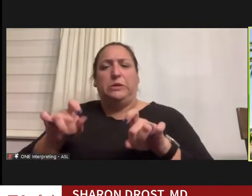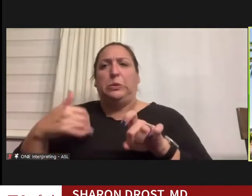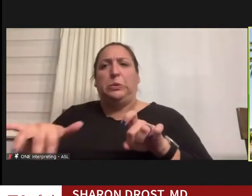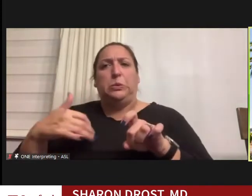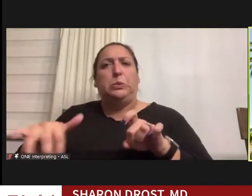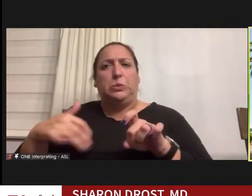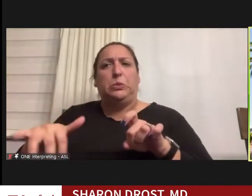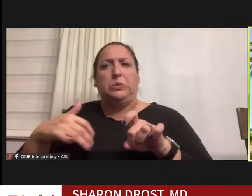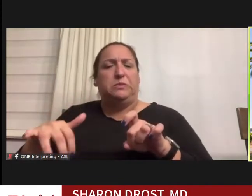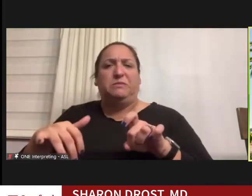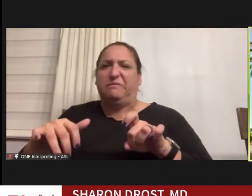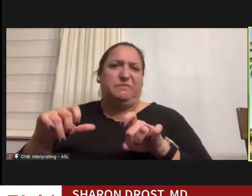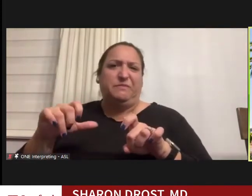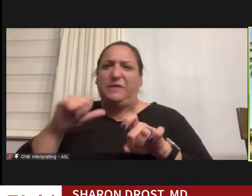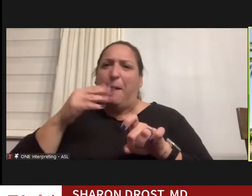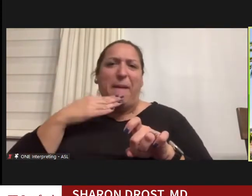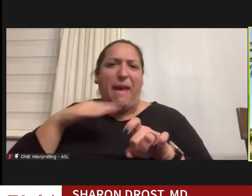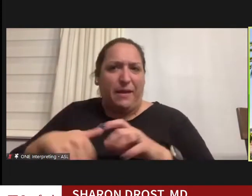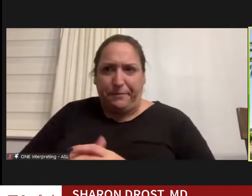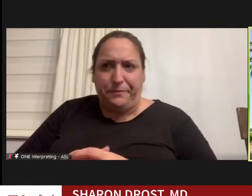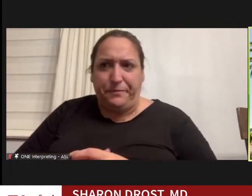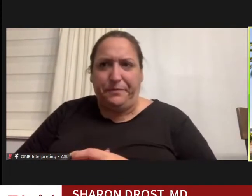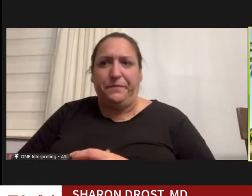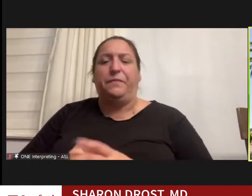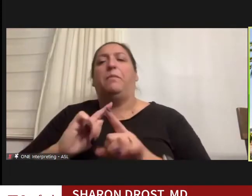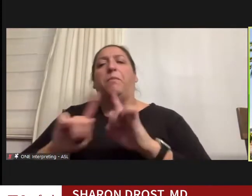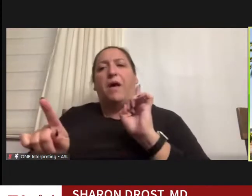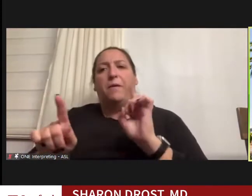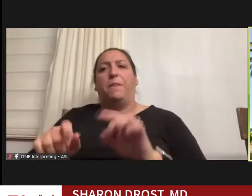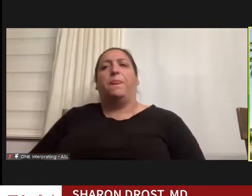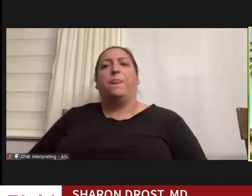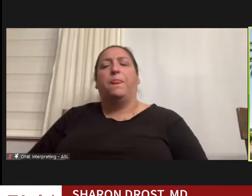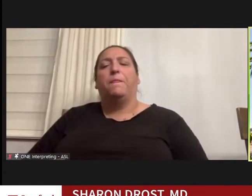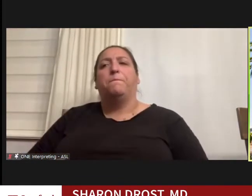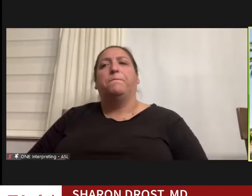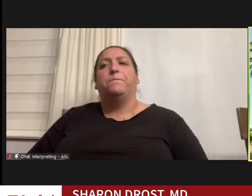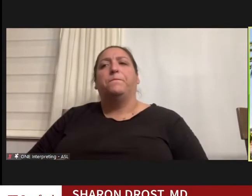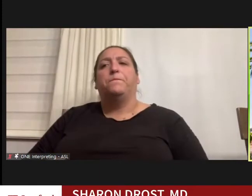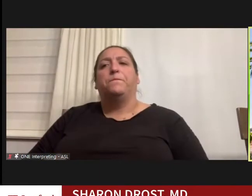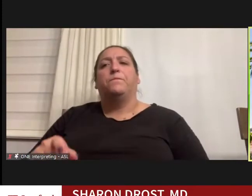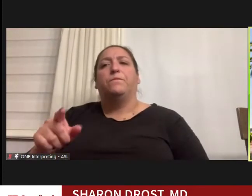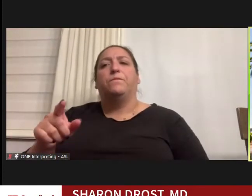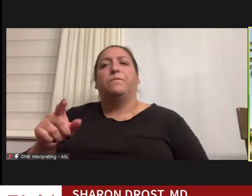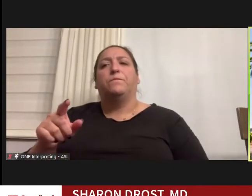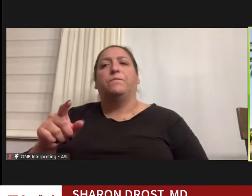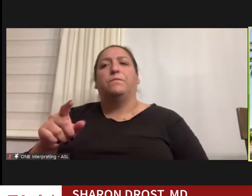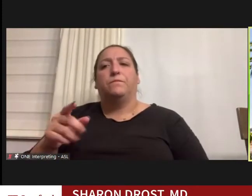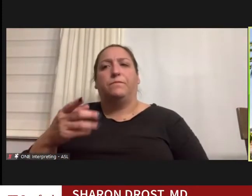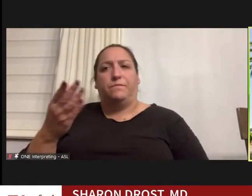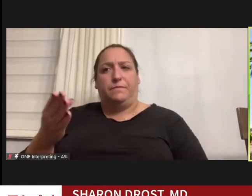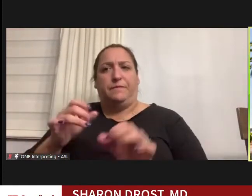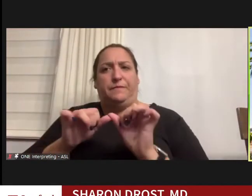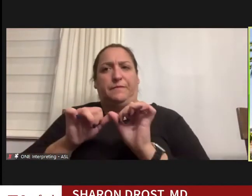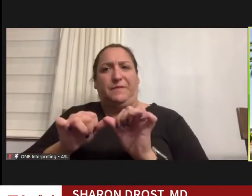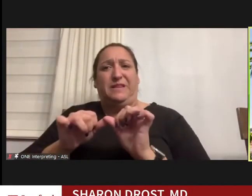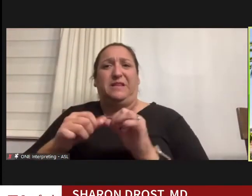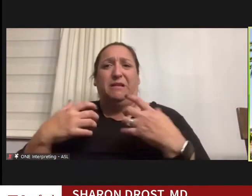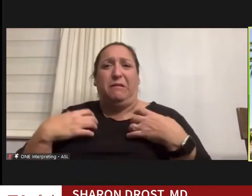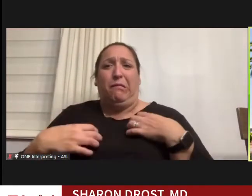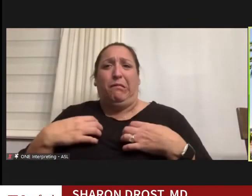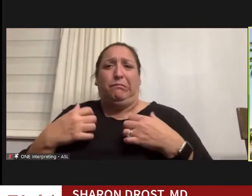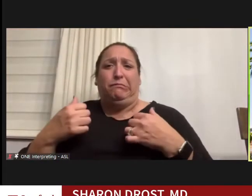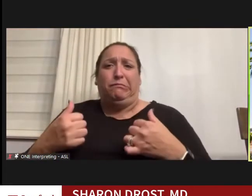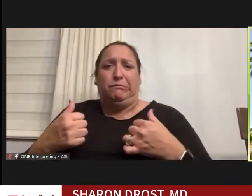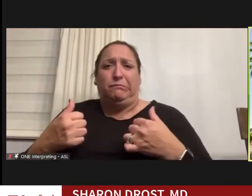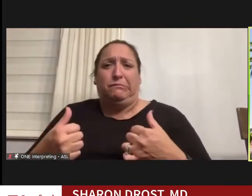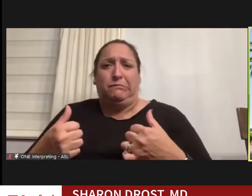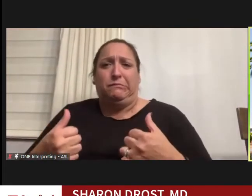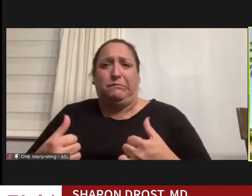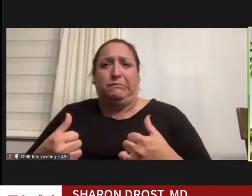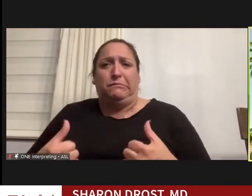not too bad. But they steadily deteriorated to the point where I had to decide if I was